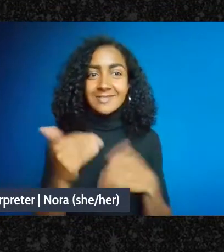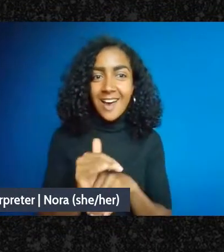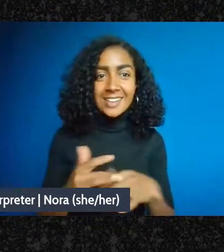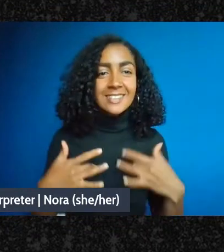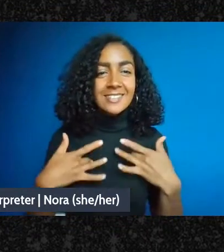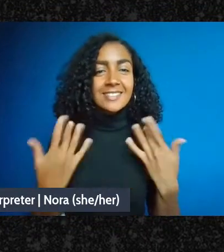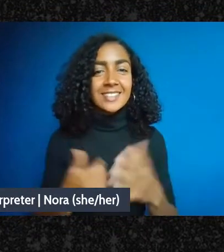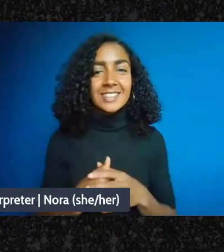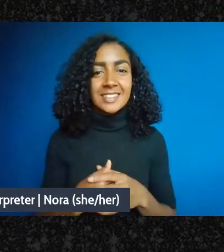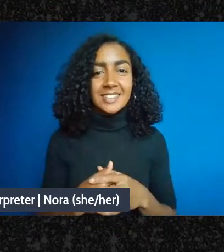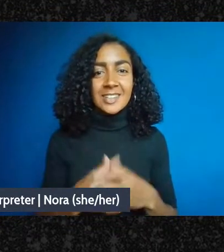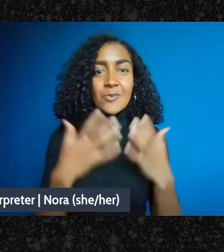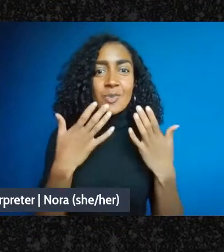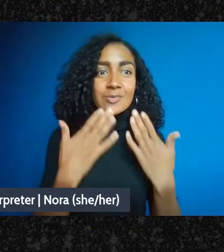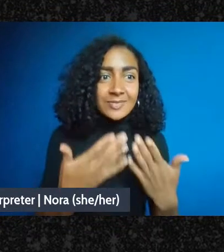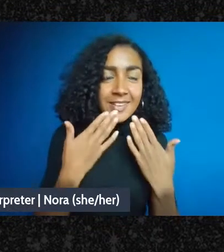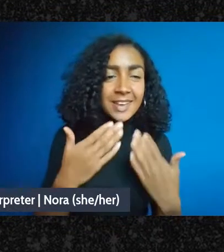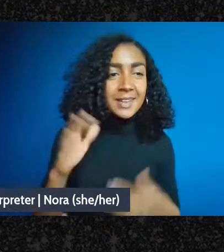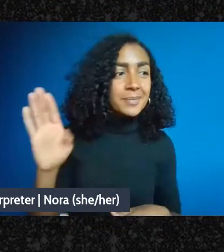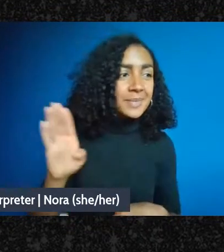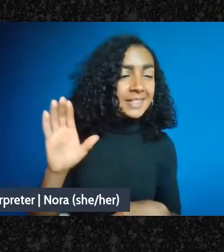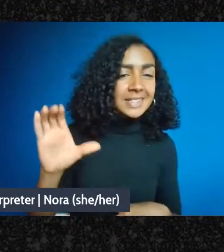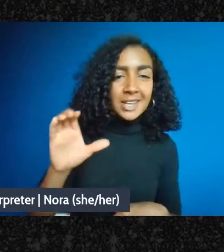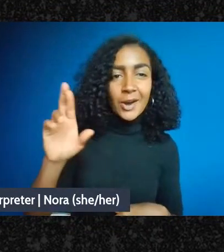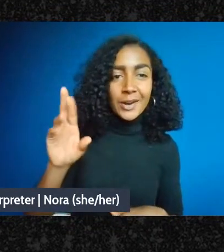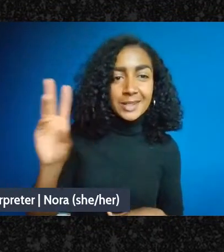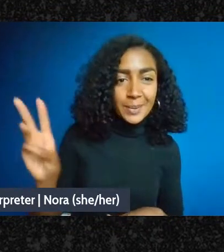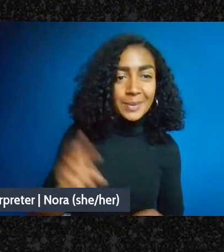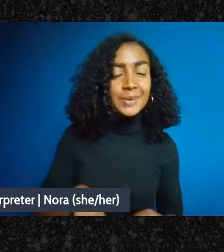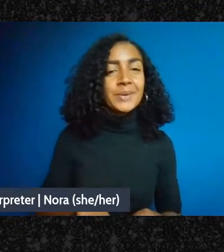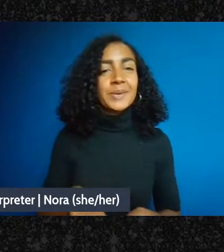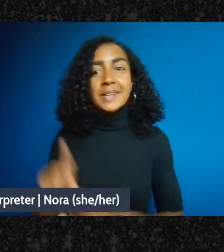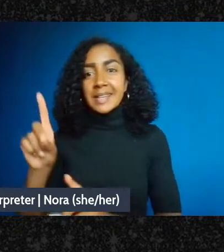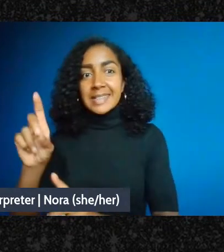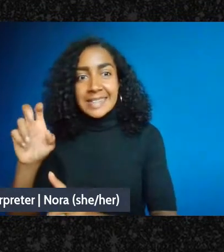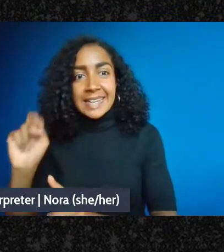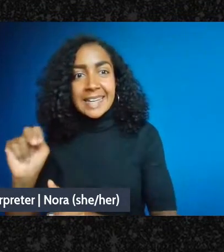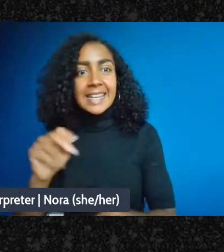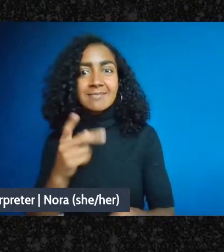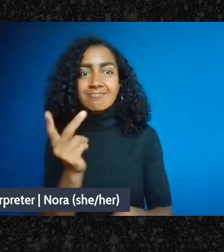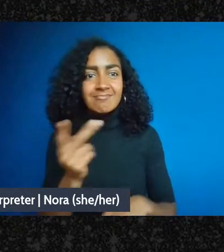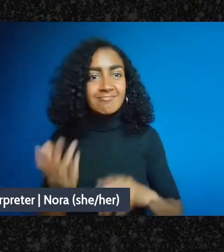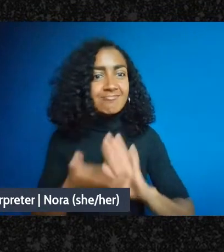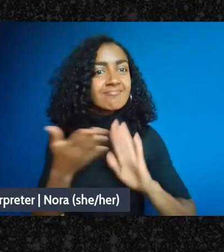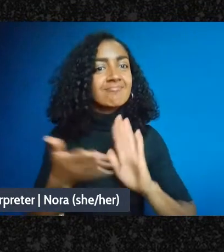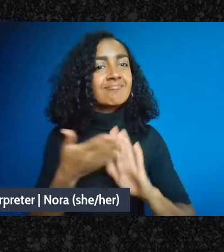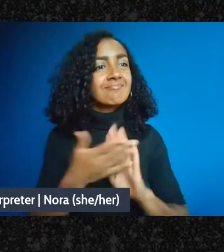for Research on Women and Dean for promoting this, and, you know, it seems like there's a